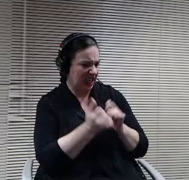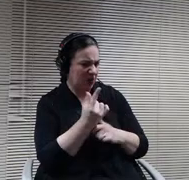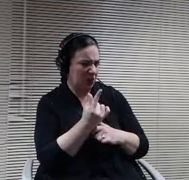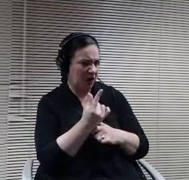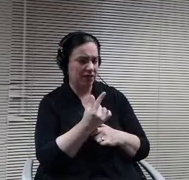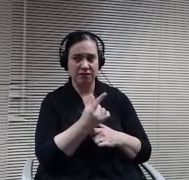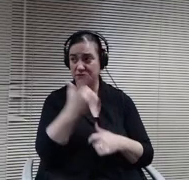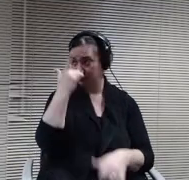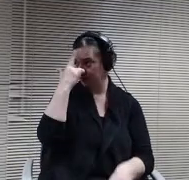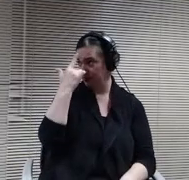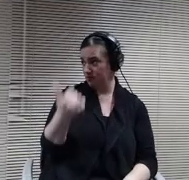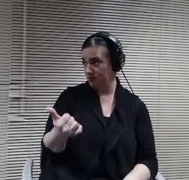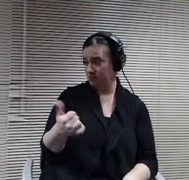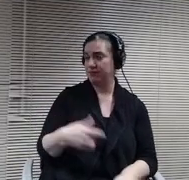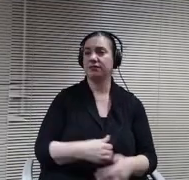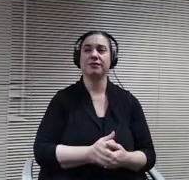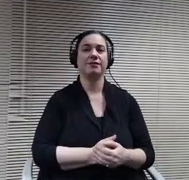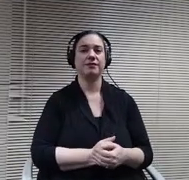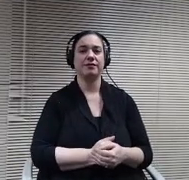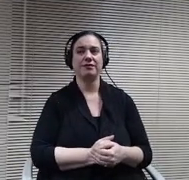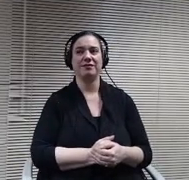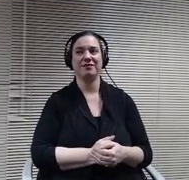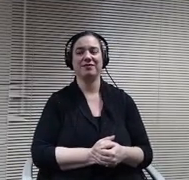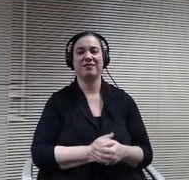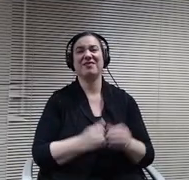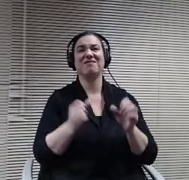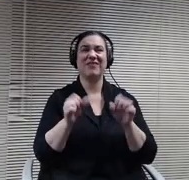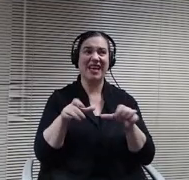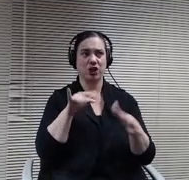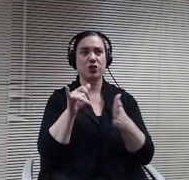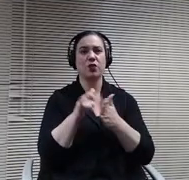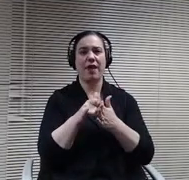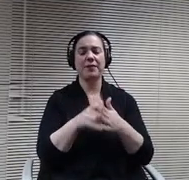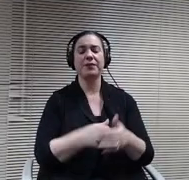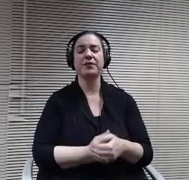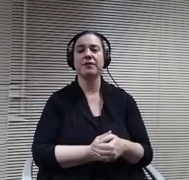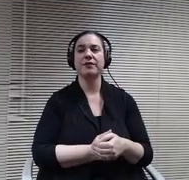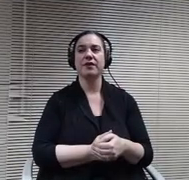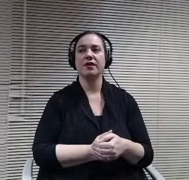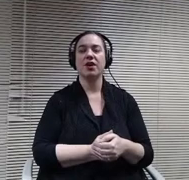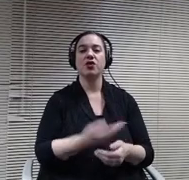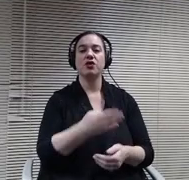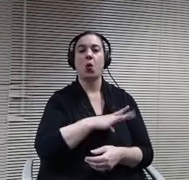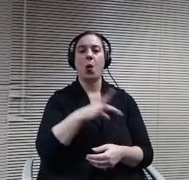I can do that, so board members just raise your hand or let me